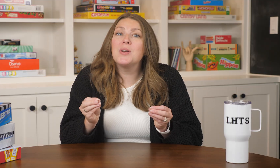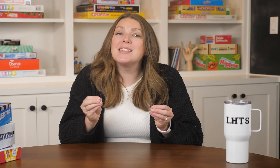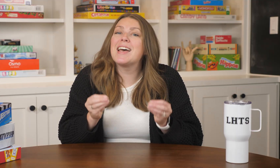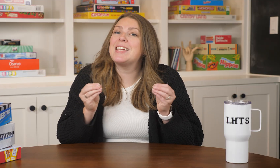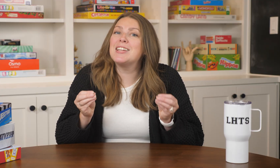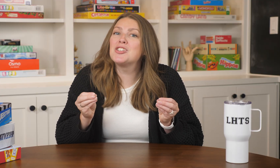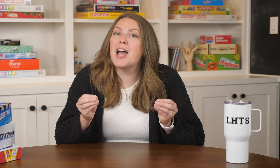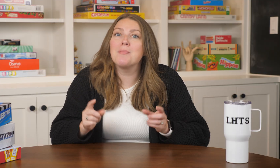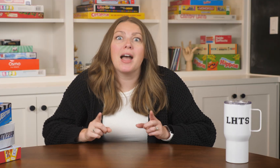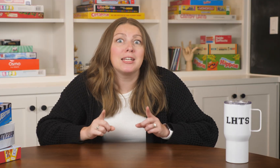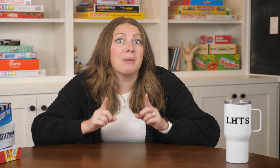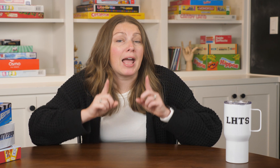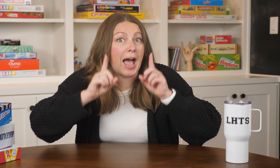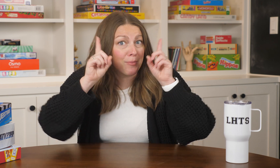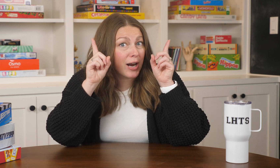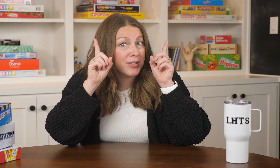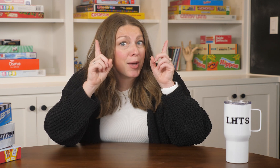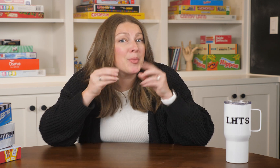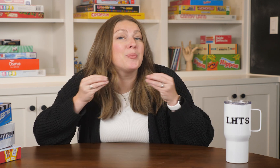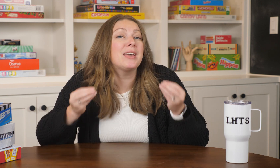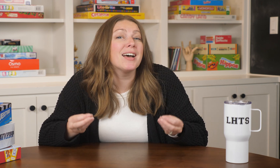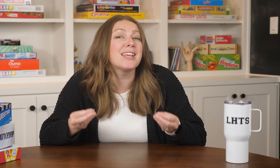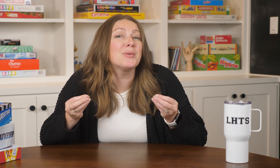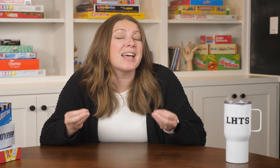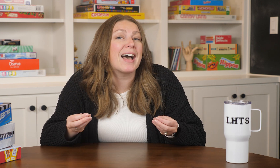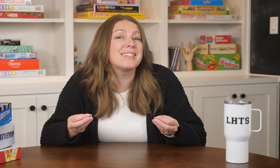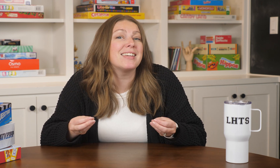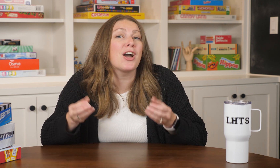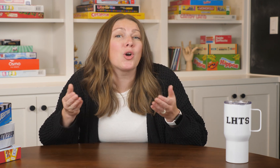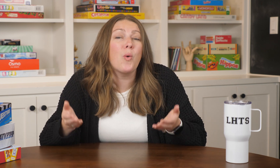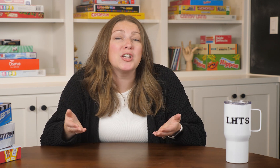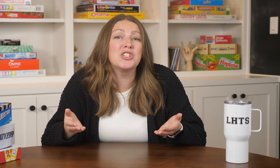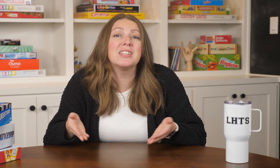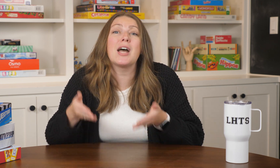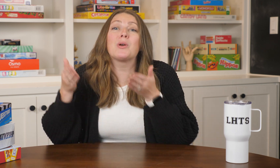Notice that each time I did my eyebrows up because I was asking a question that